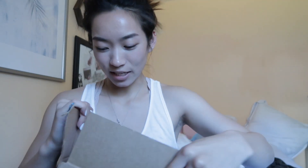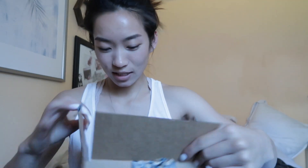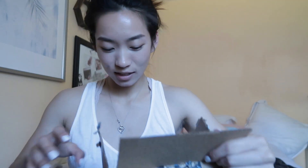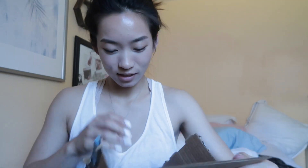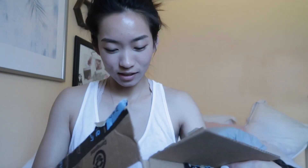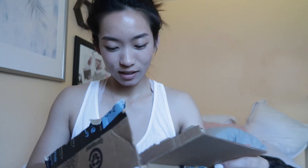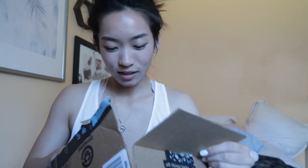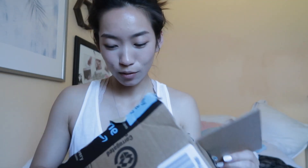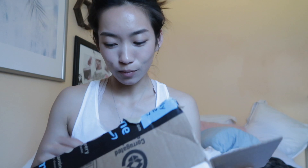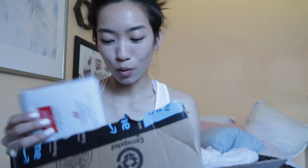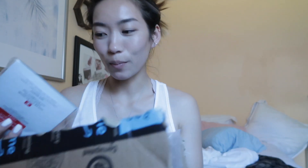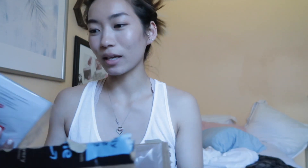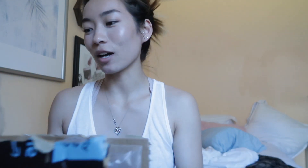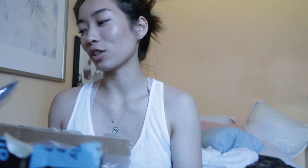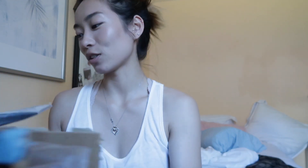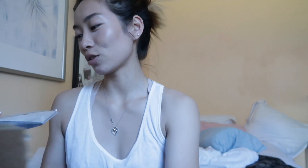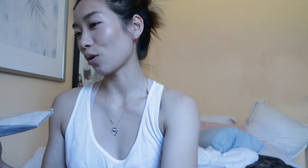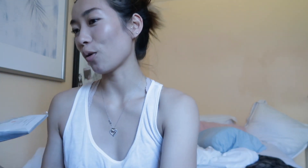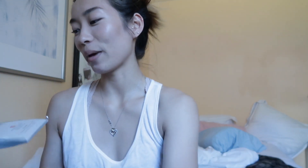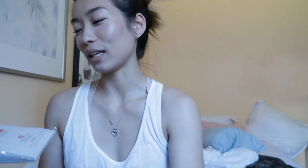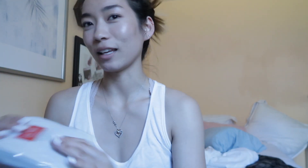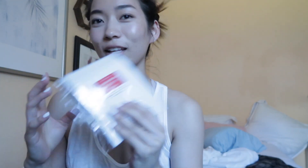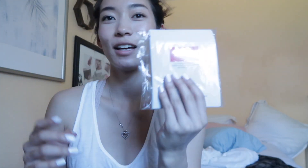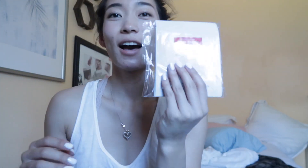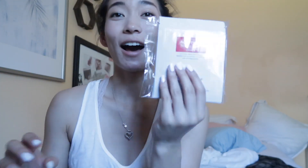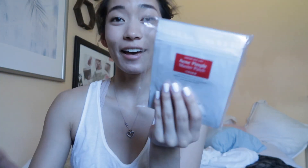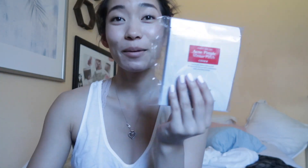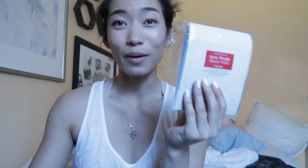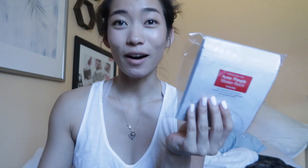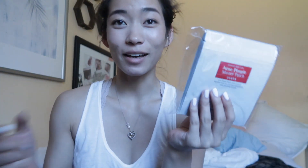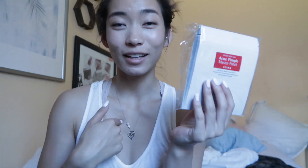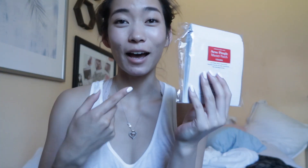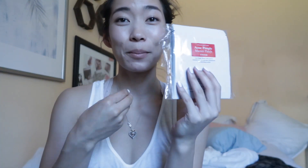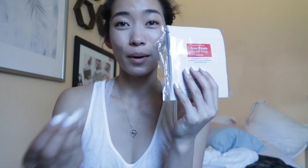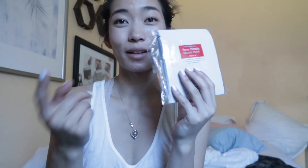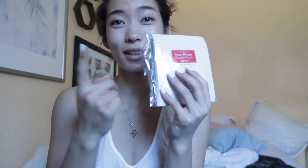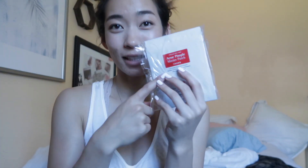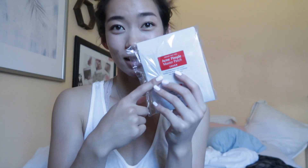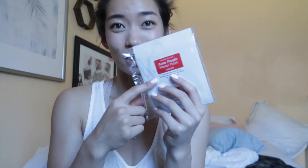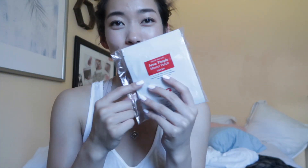Oh my gosh! yes! Oh my gosh that's so many I bought these things